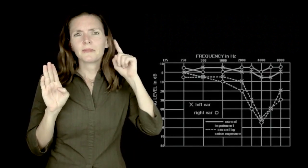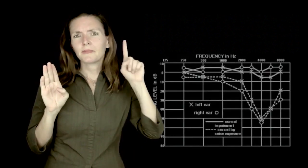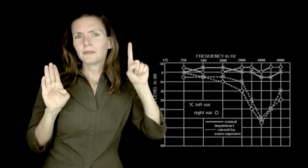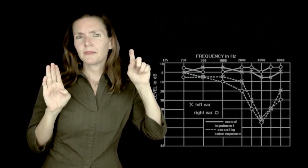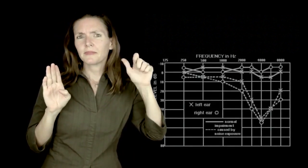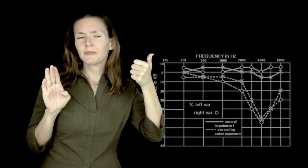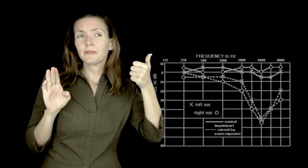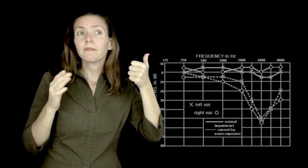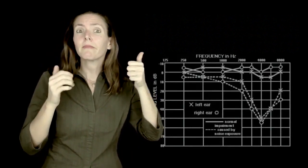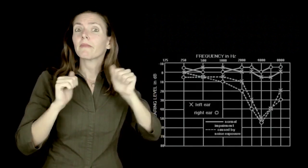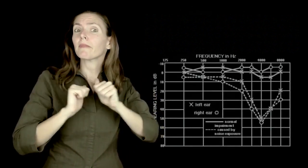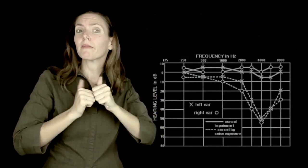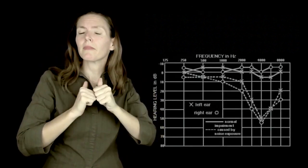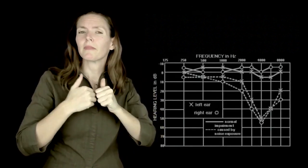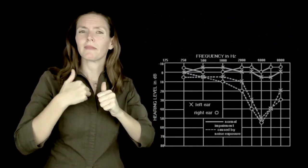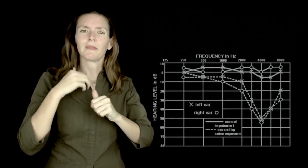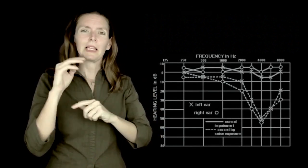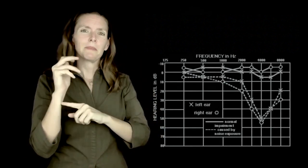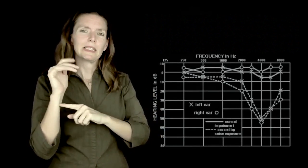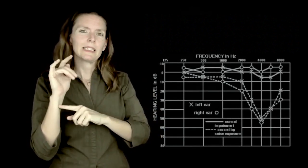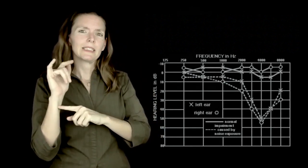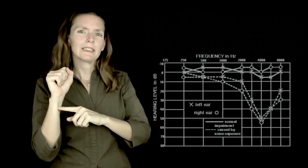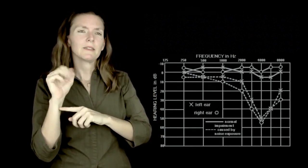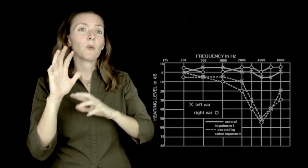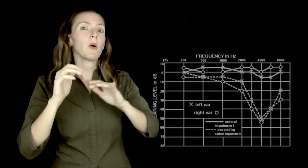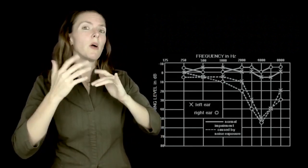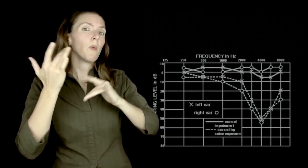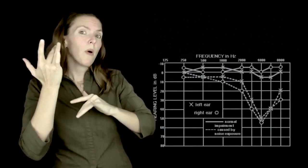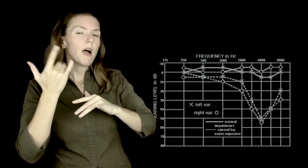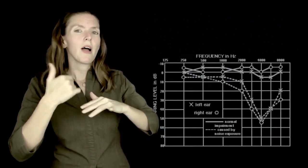[Image: An audiogram in white, on black background, showing a dip in decibels near right of the chart]